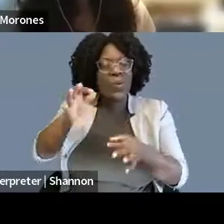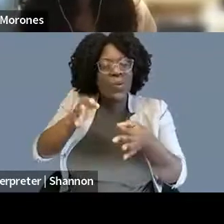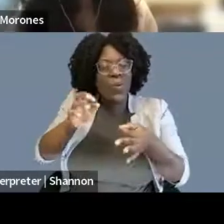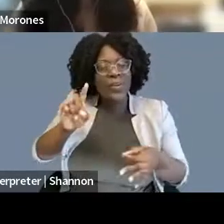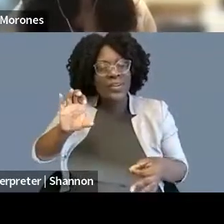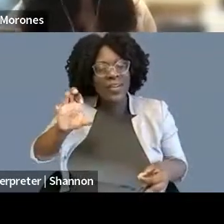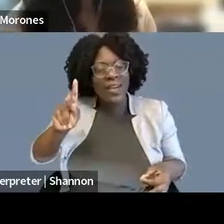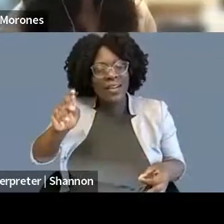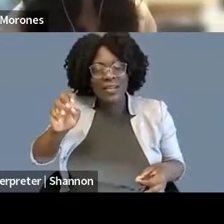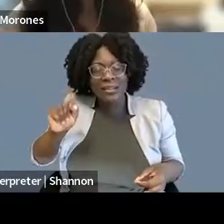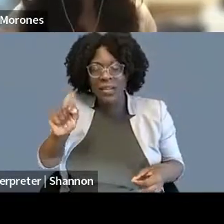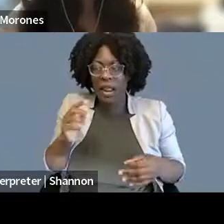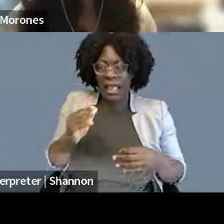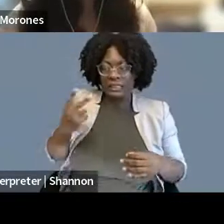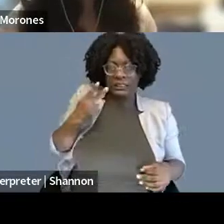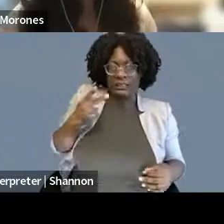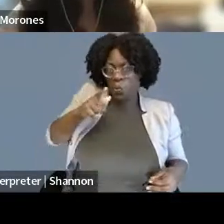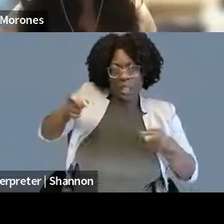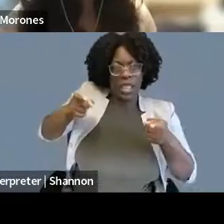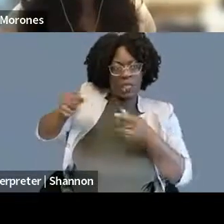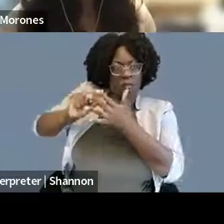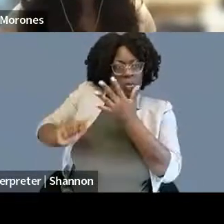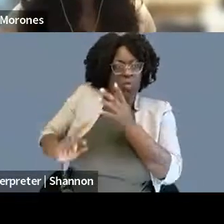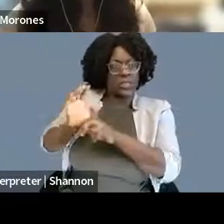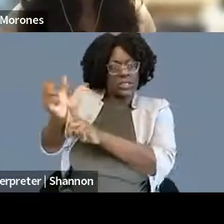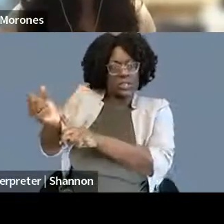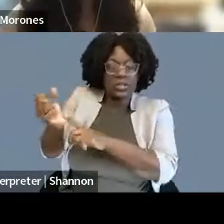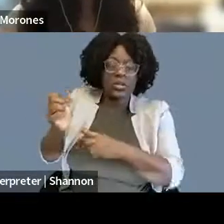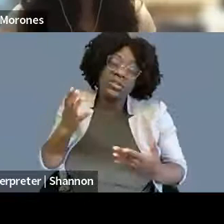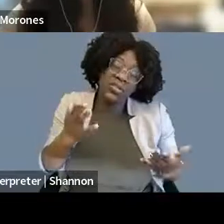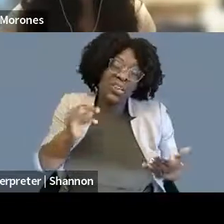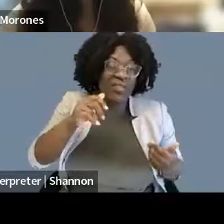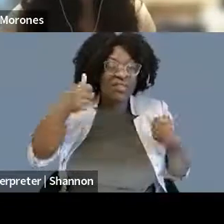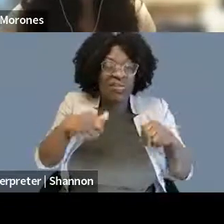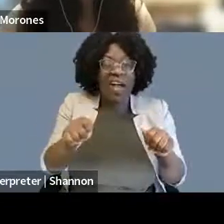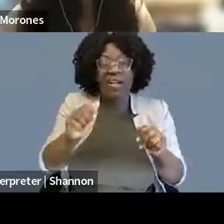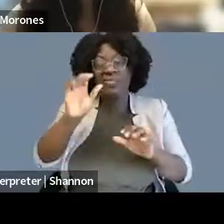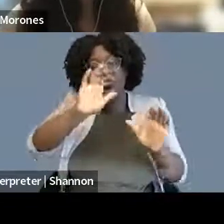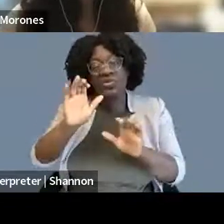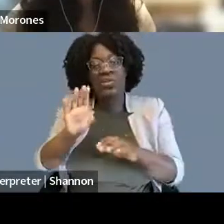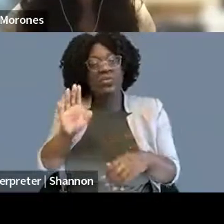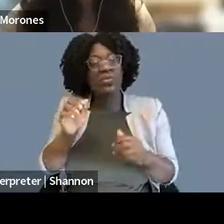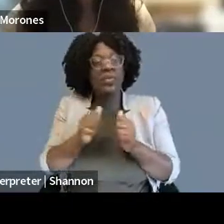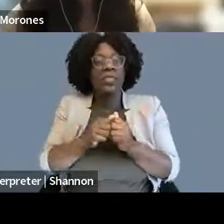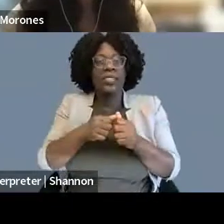a search for First Amendment name of city might not turn up a ton of local lawyers who are doing that work, it might, maybe.